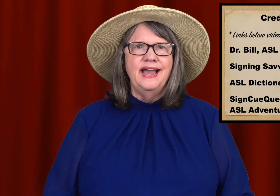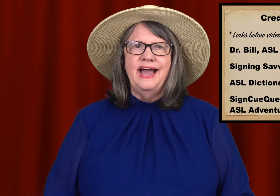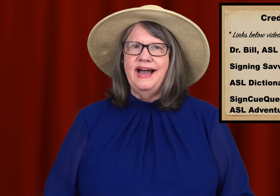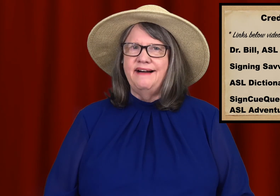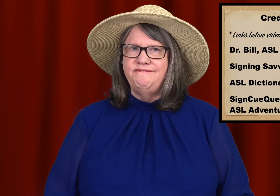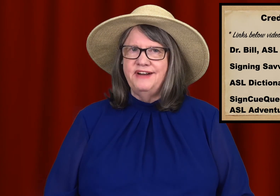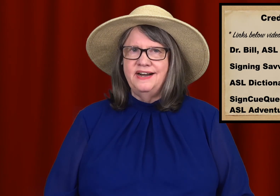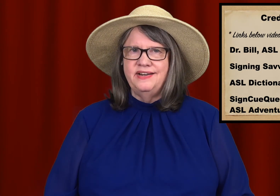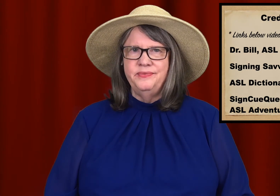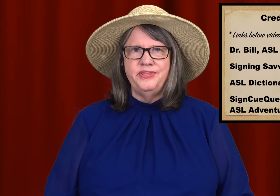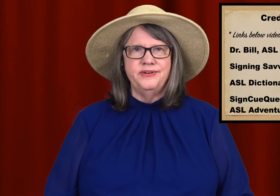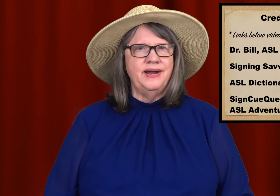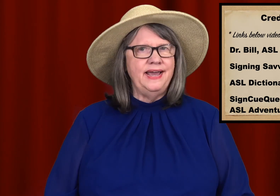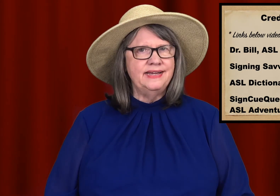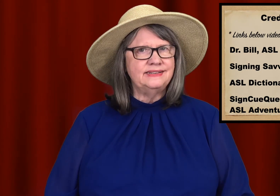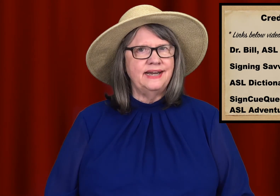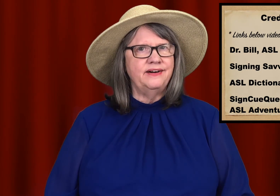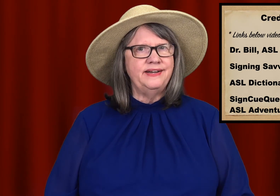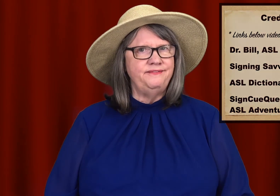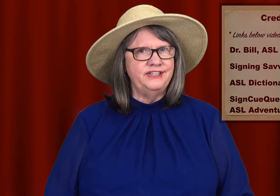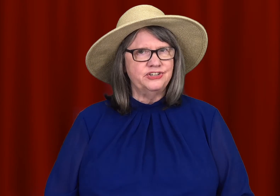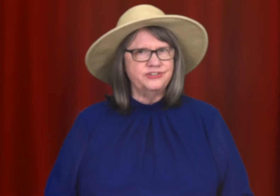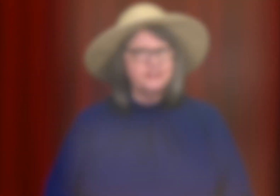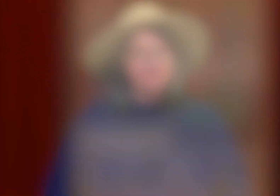Have fun with your ASL adventures! 🤙